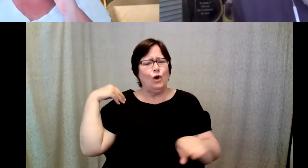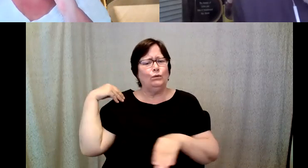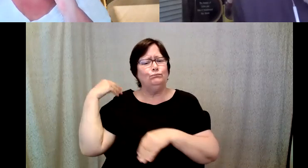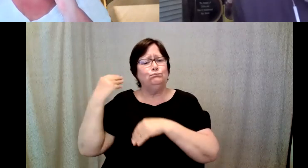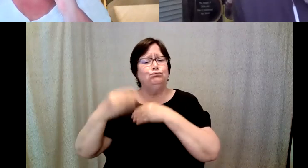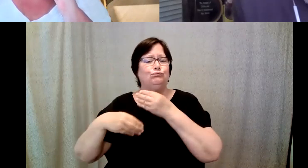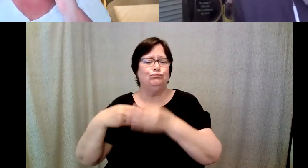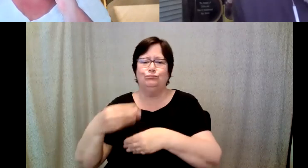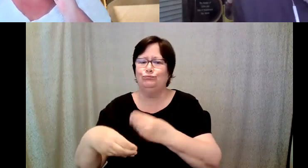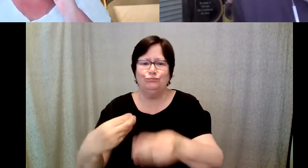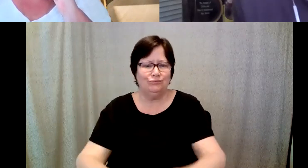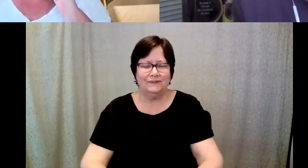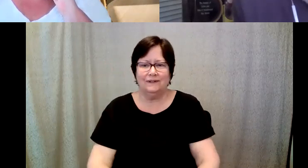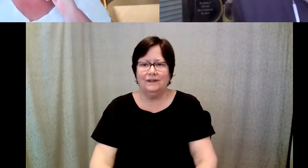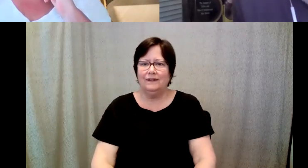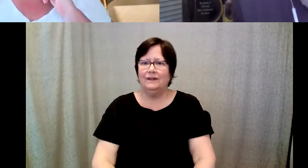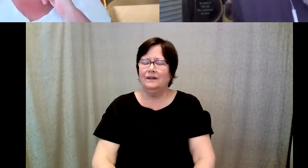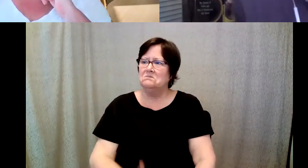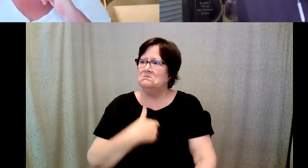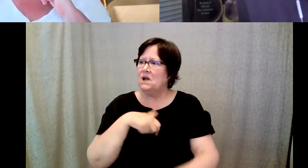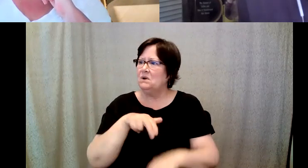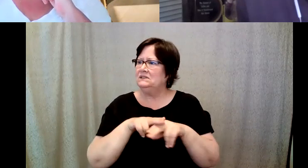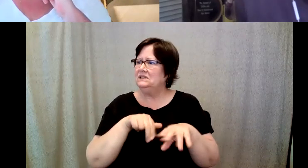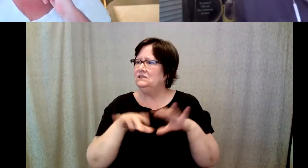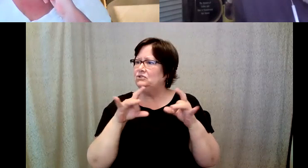I was, I was sitting at Starbucks one day and I got a call.